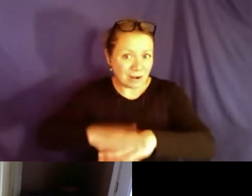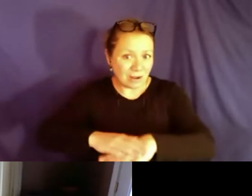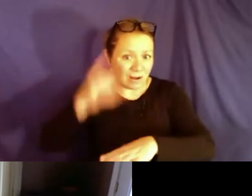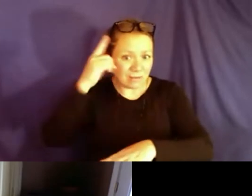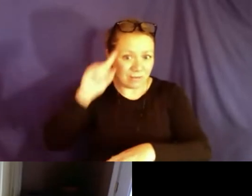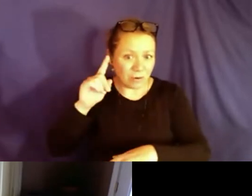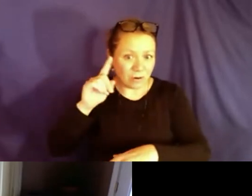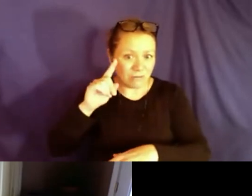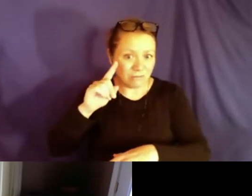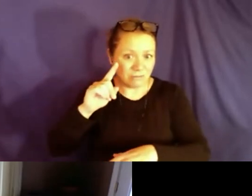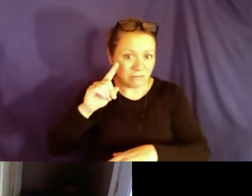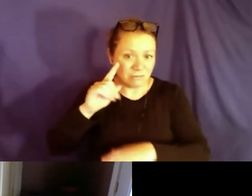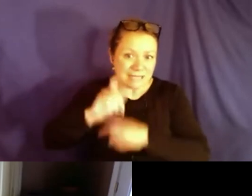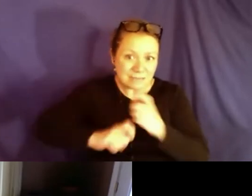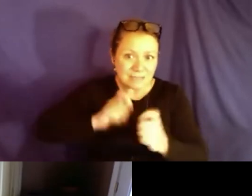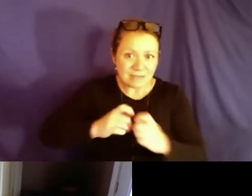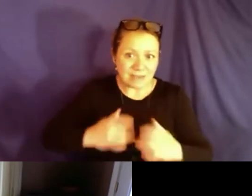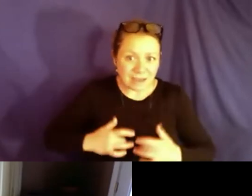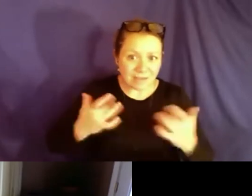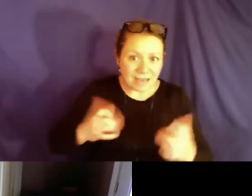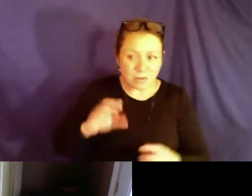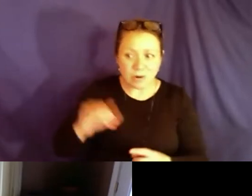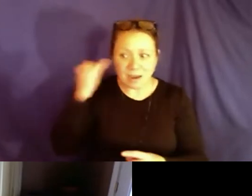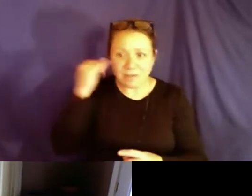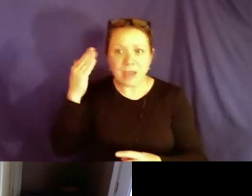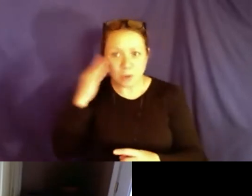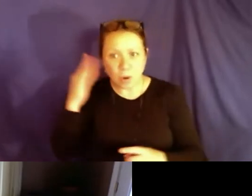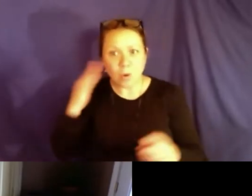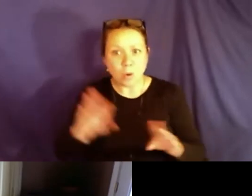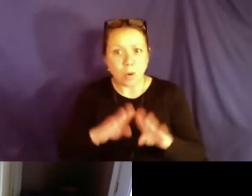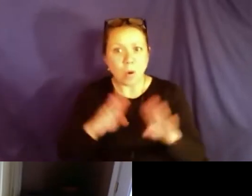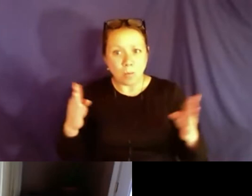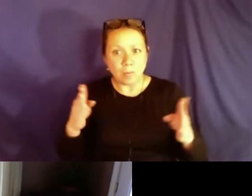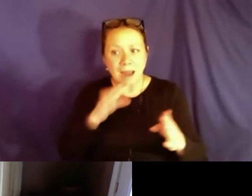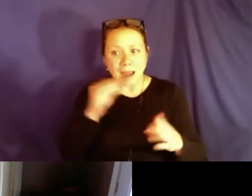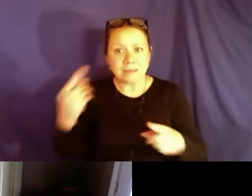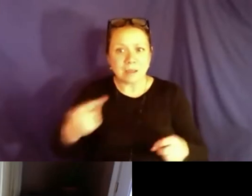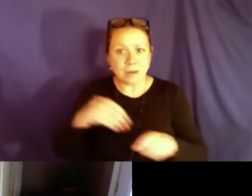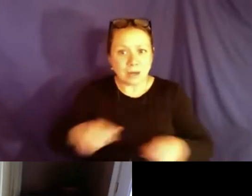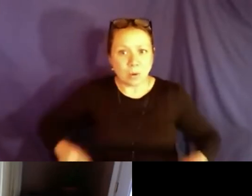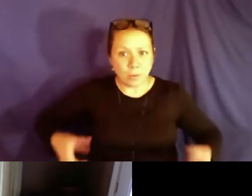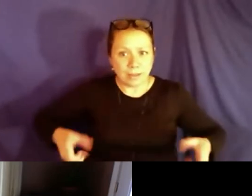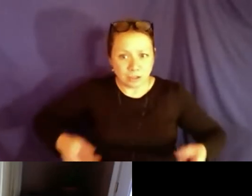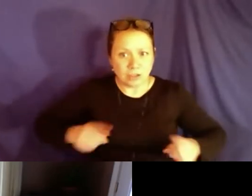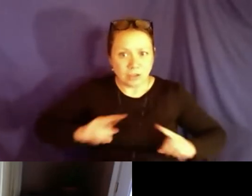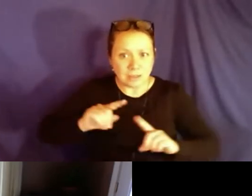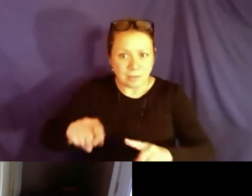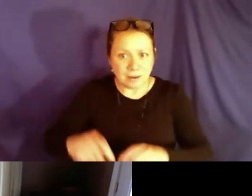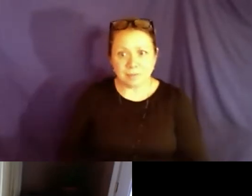it is not turned on. Maybe having it turned on for like all specific